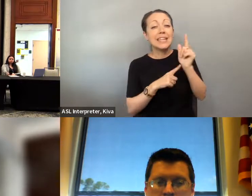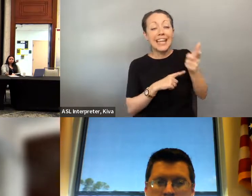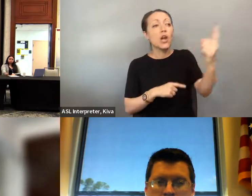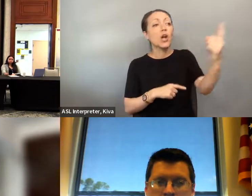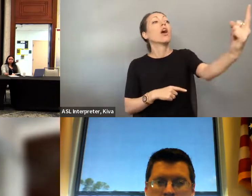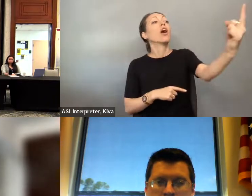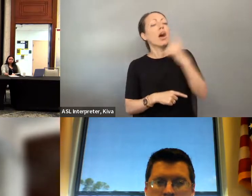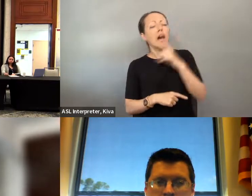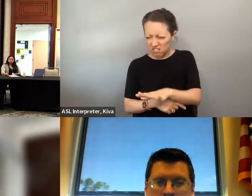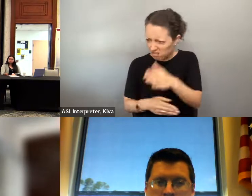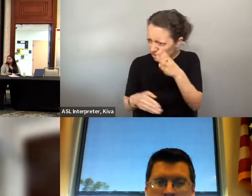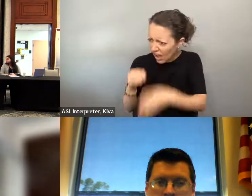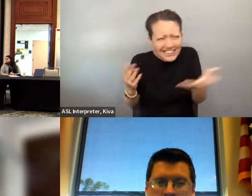and checked on me and I said yes I was done but nobody And so I just think about back to being 18 years old as a young person with a disability.